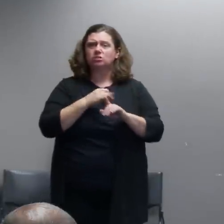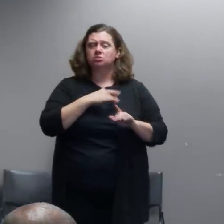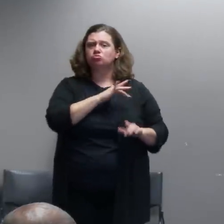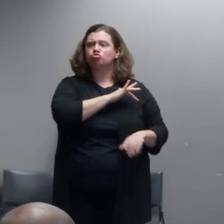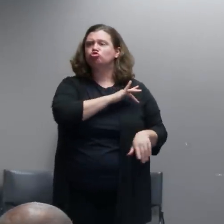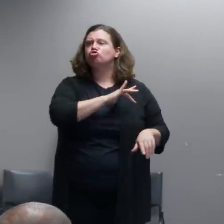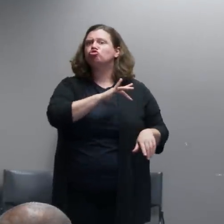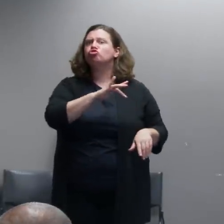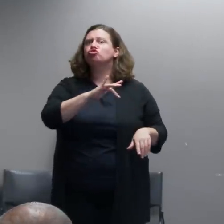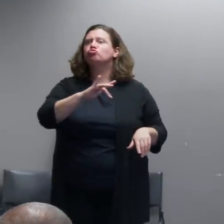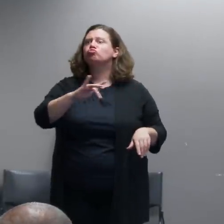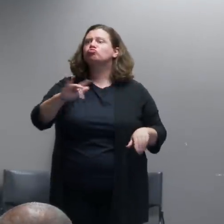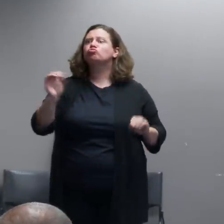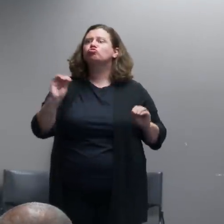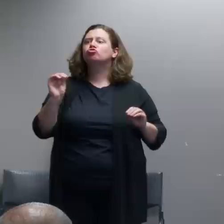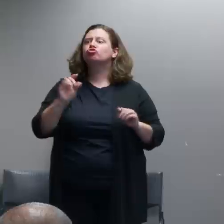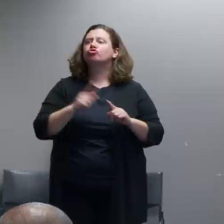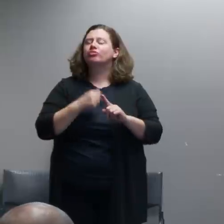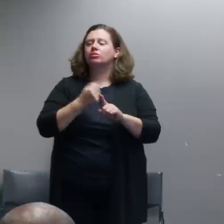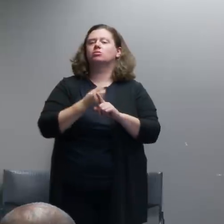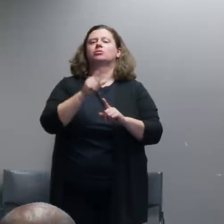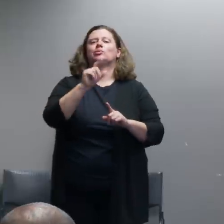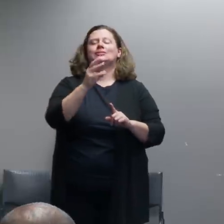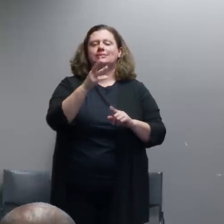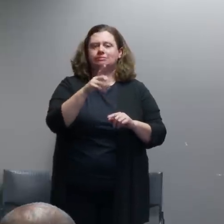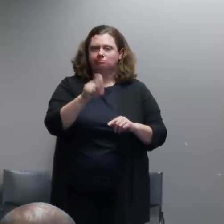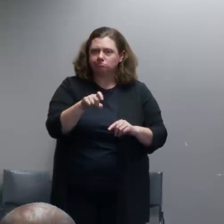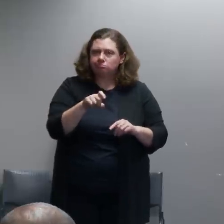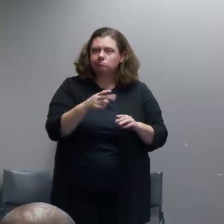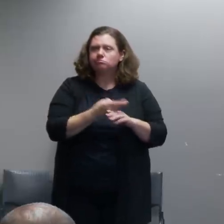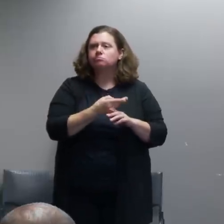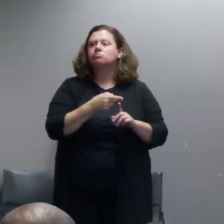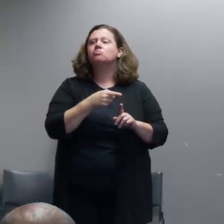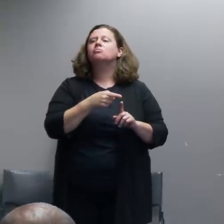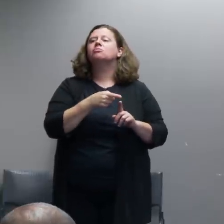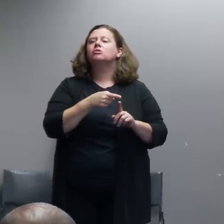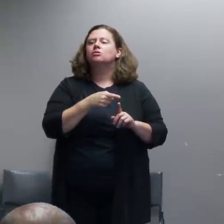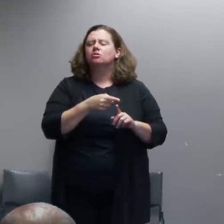But what we've encountered since then is just a lot of escalating